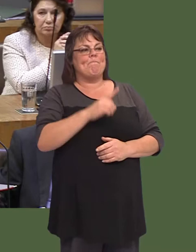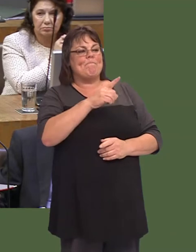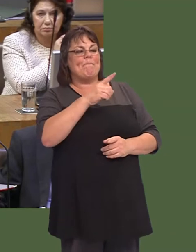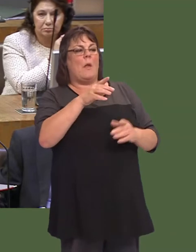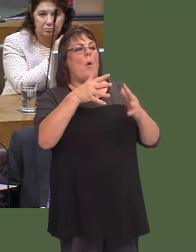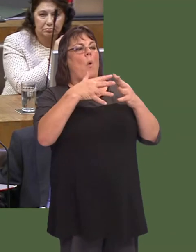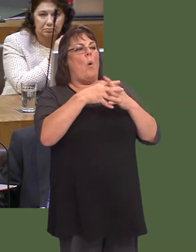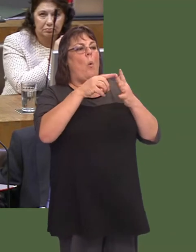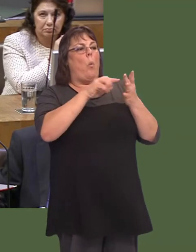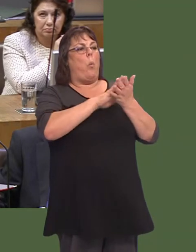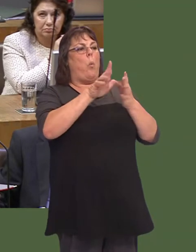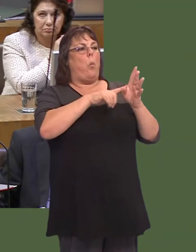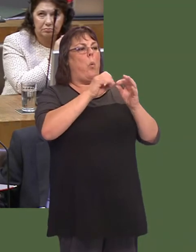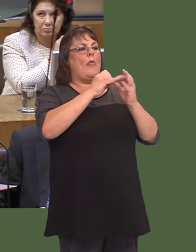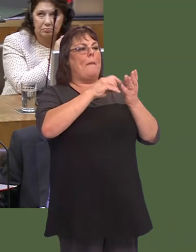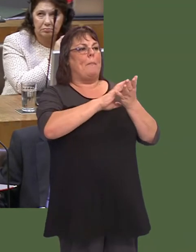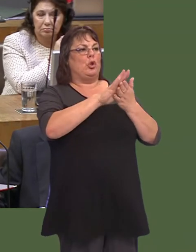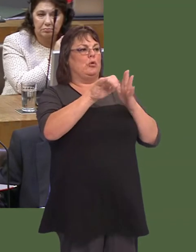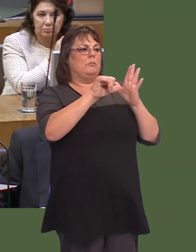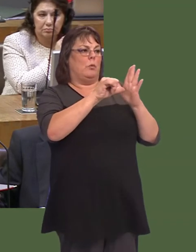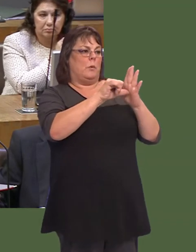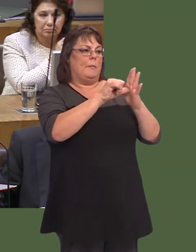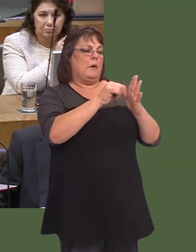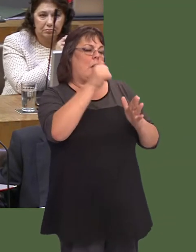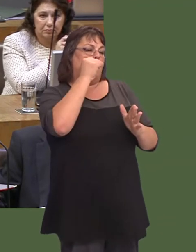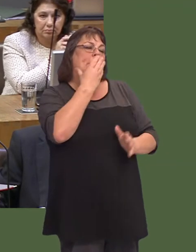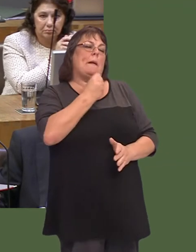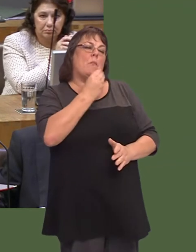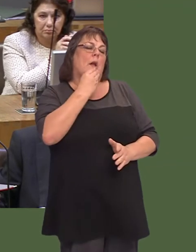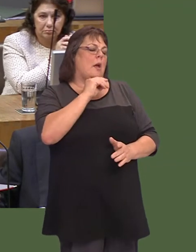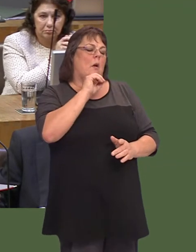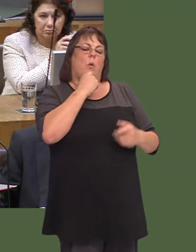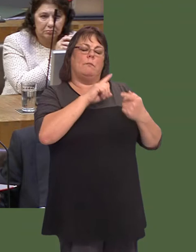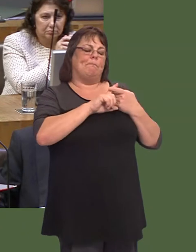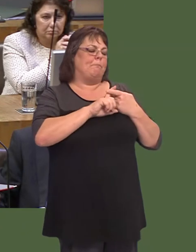gaf i ddweud hynnyóac rwyín gwybod bod y bwrdd iechyd yn gweithioín galed er mwyn recriwtioír bobl sydd eu heisiau arnyn nhw.